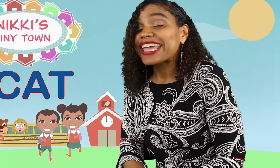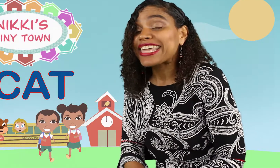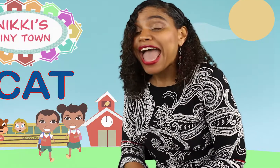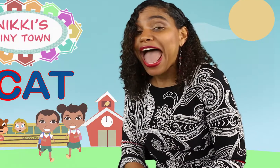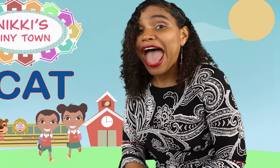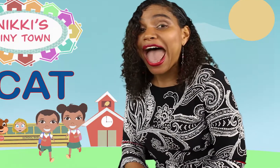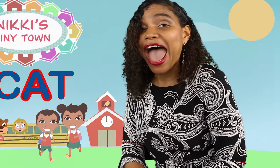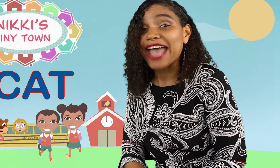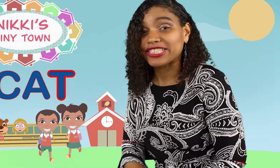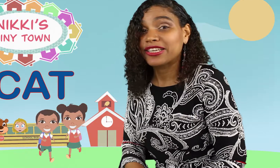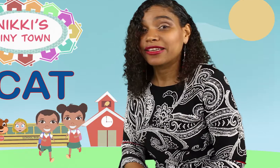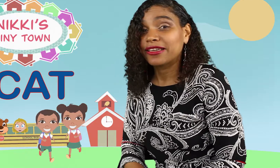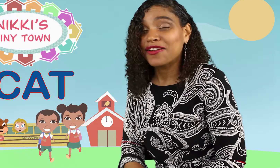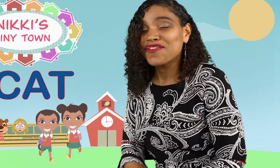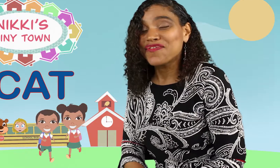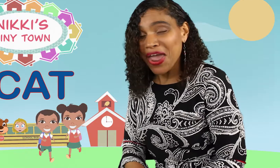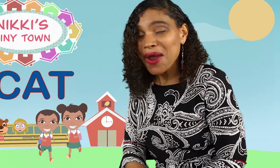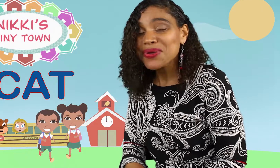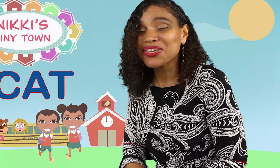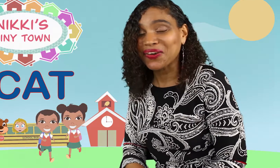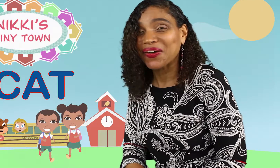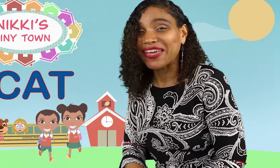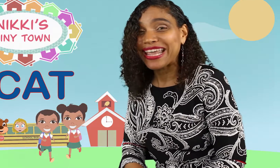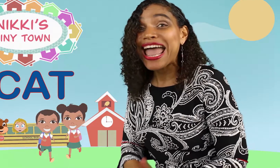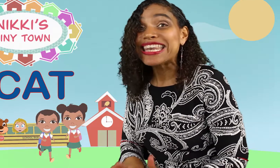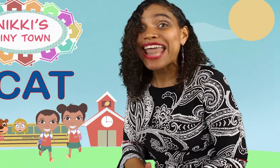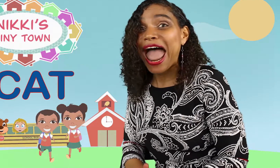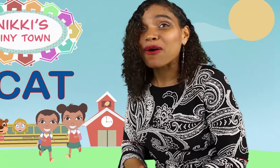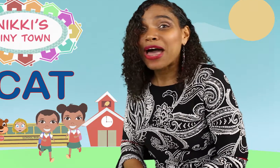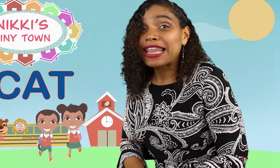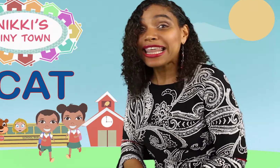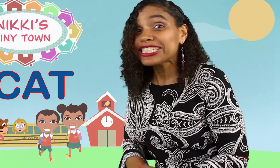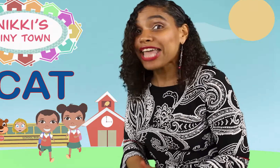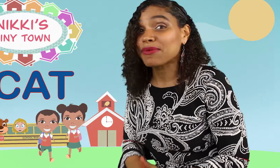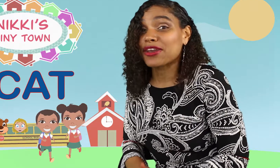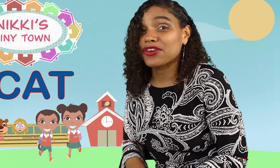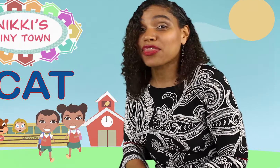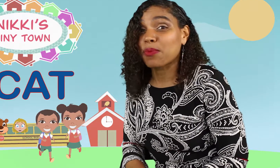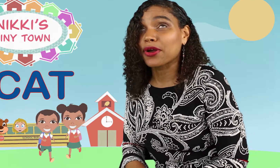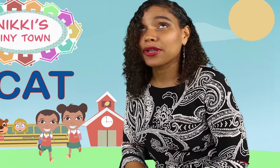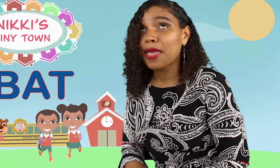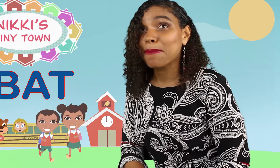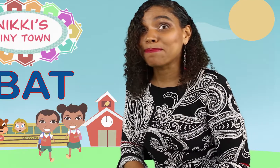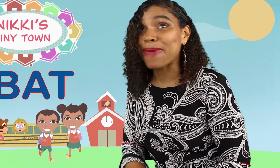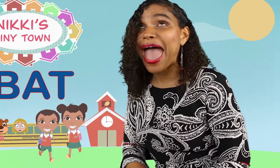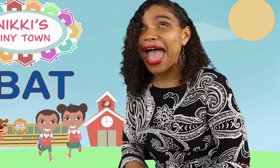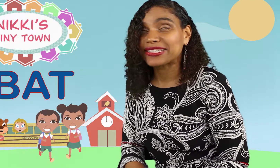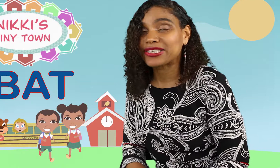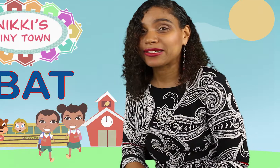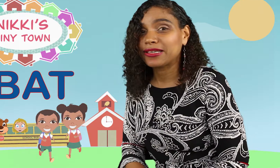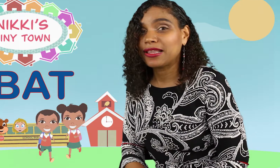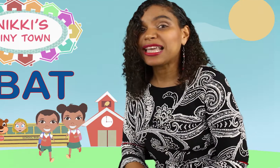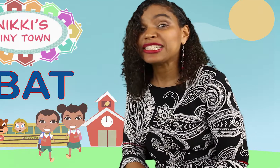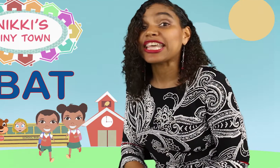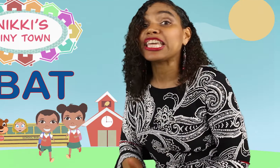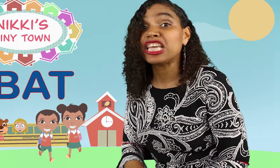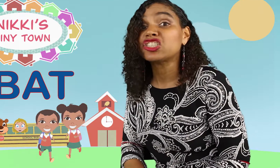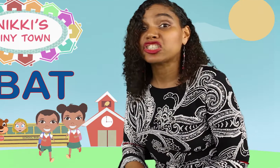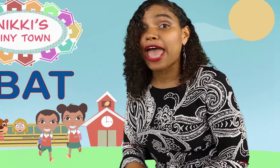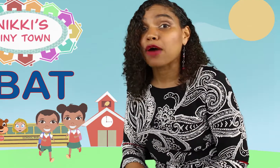CAT Very good. Now, let's sound out another word. BAT Let's say each sound